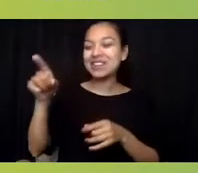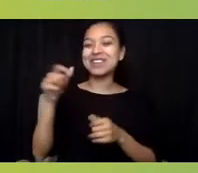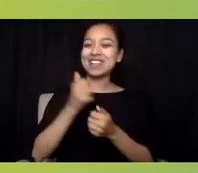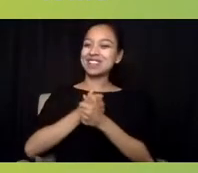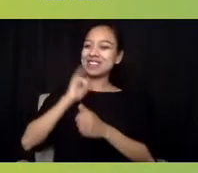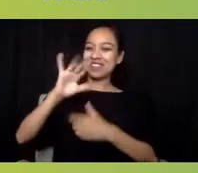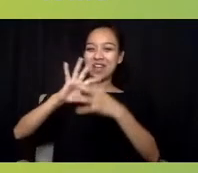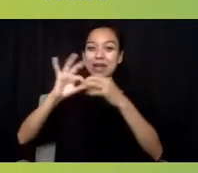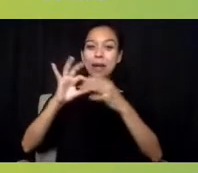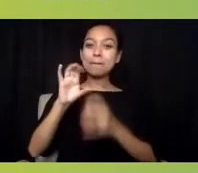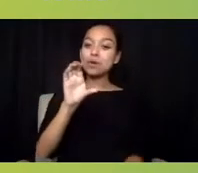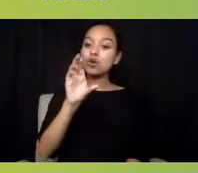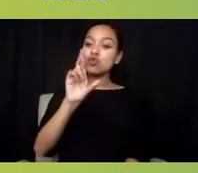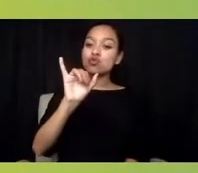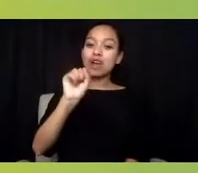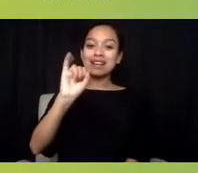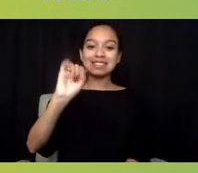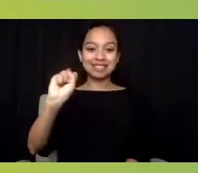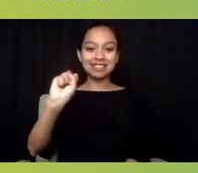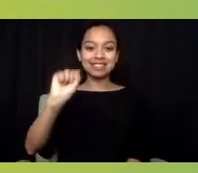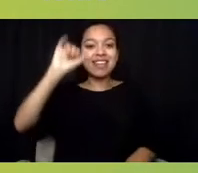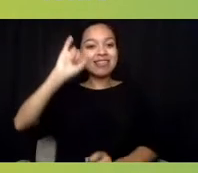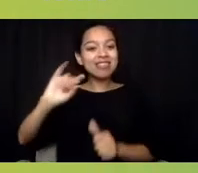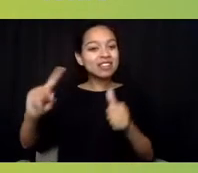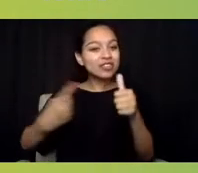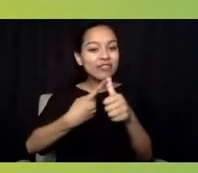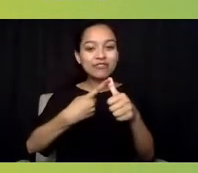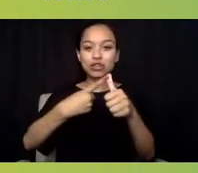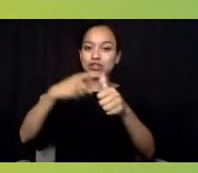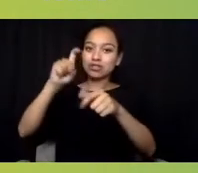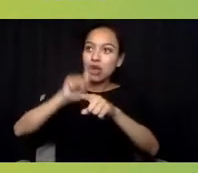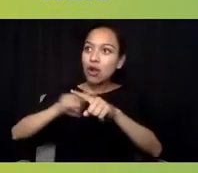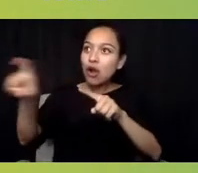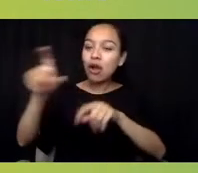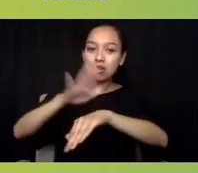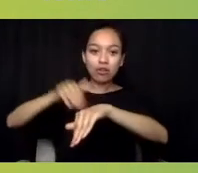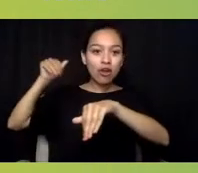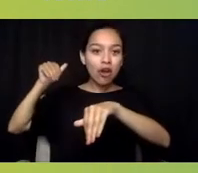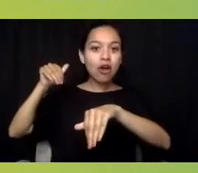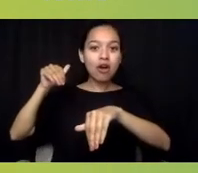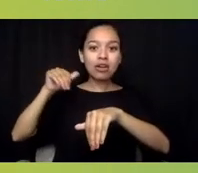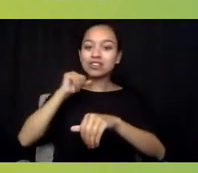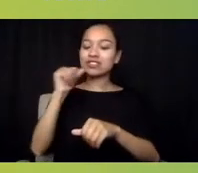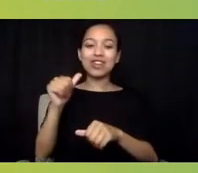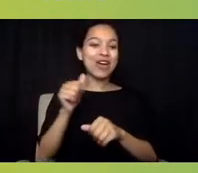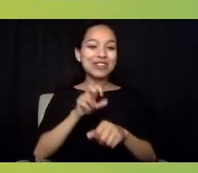it's not the end of the journey of treatment, and we need to be really thinking about that whole continuum of care